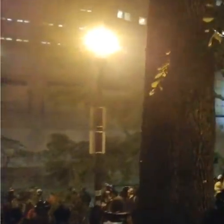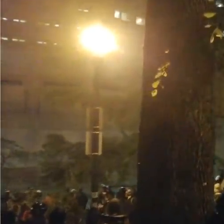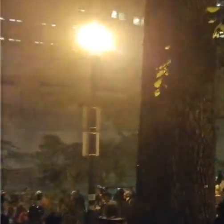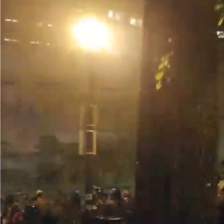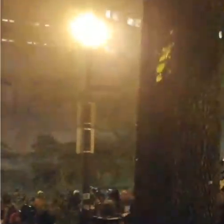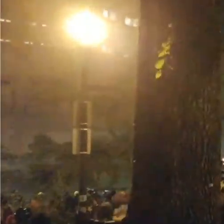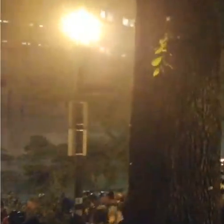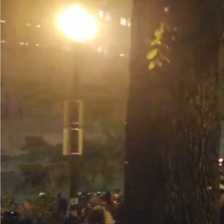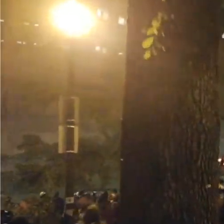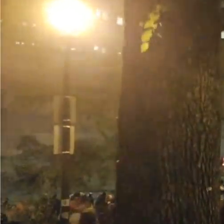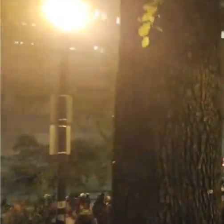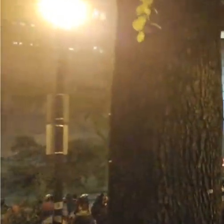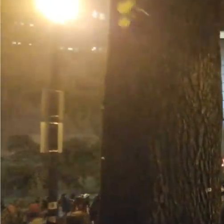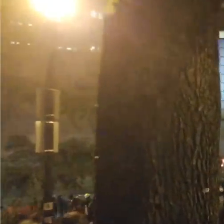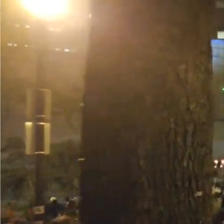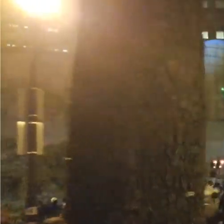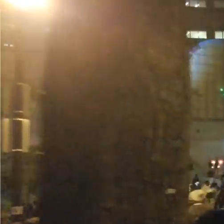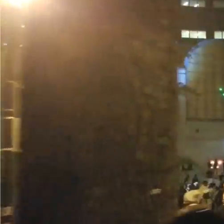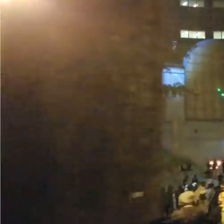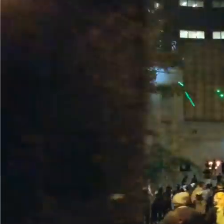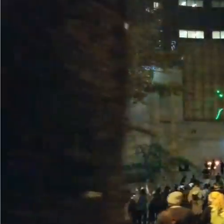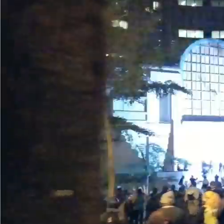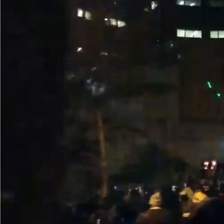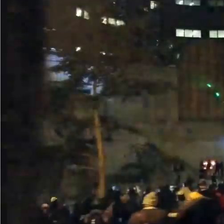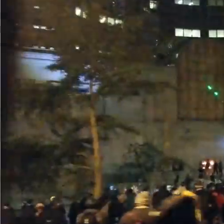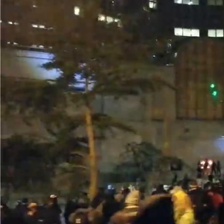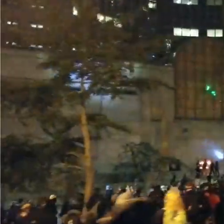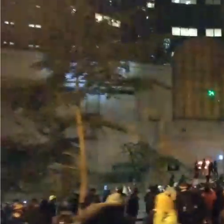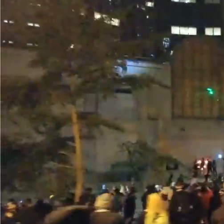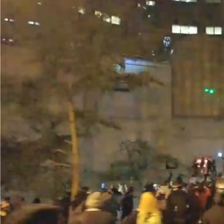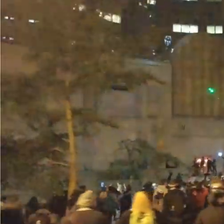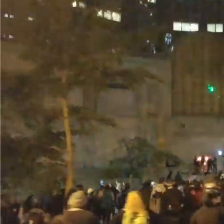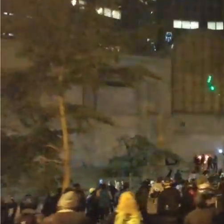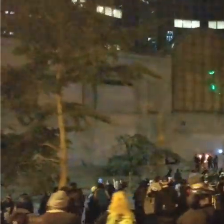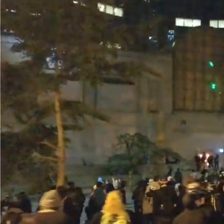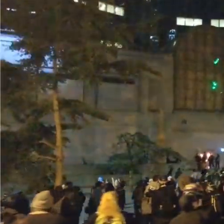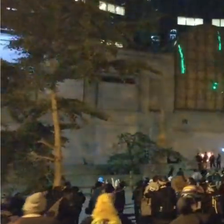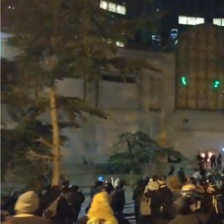on the Third Avenue side of the building, on the Sheriff's Office side.